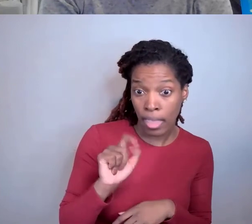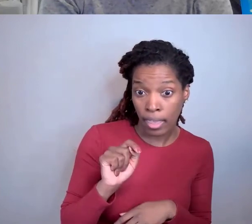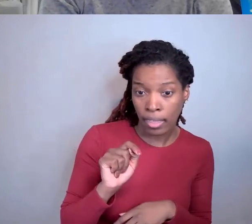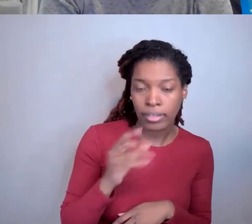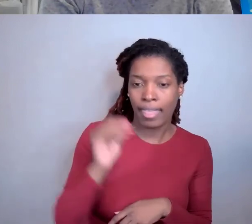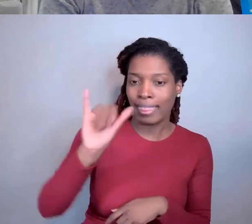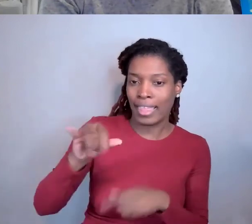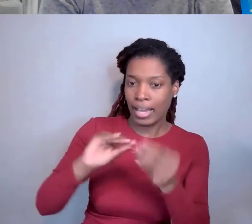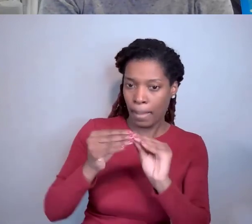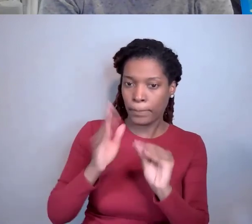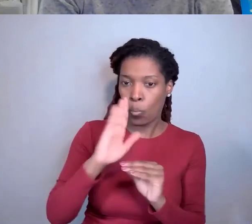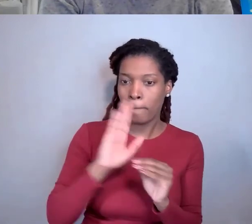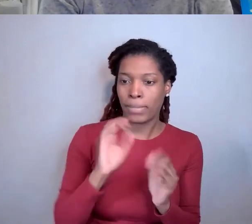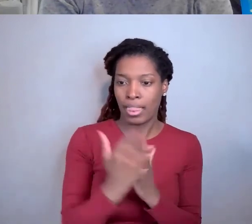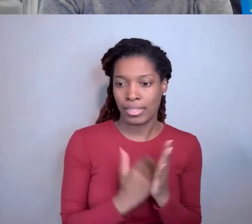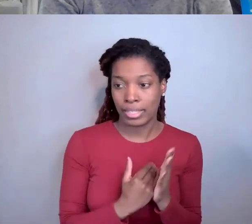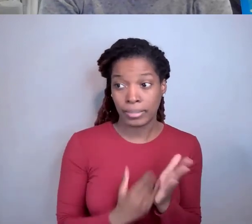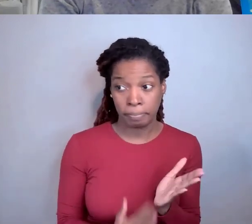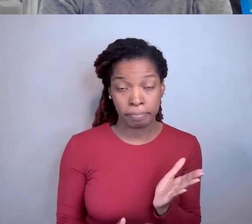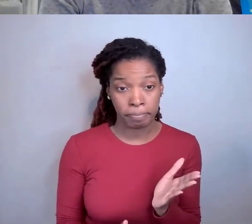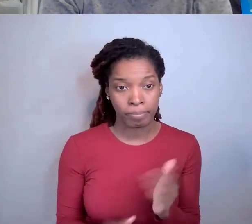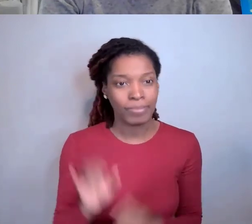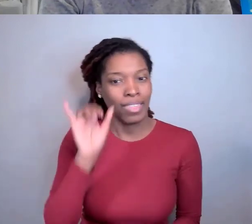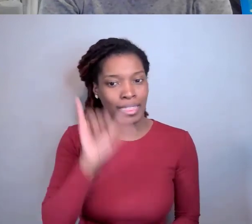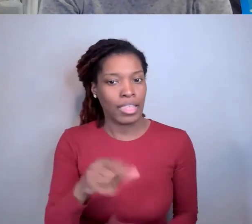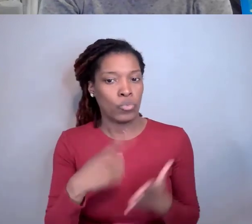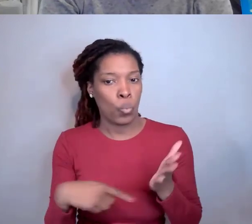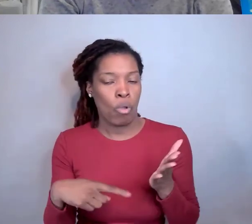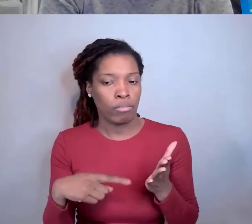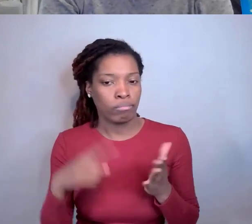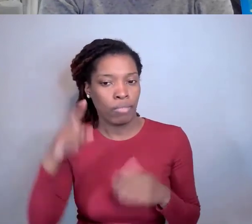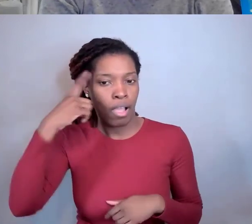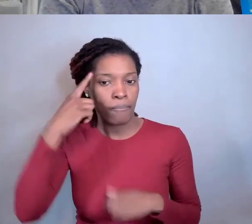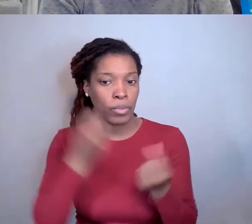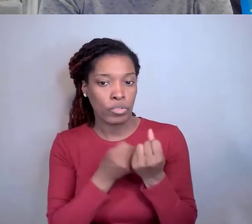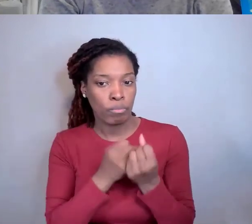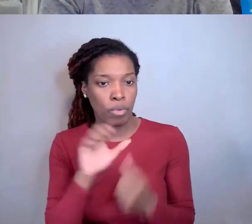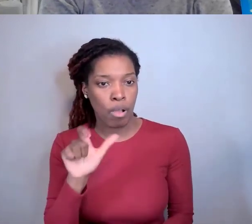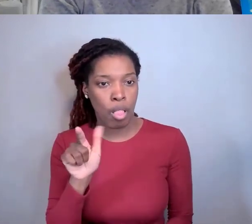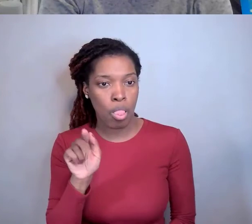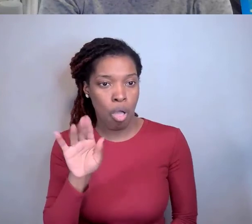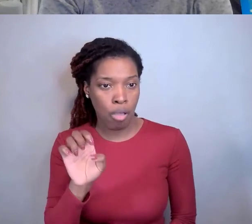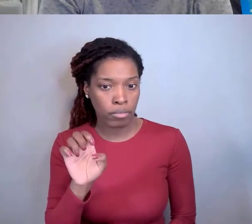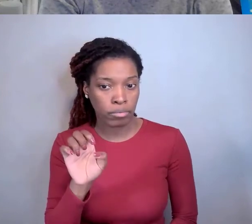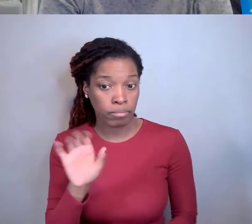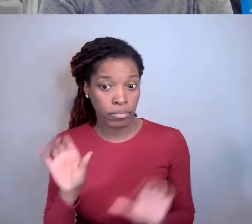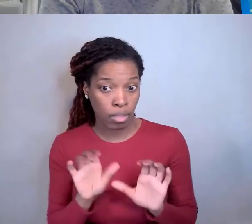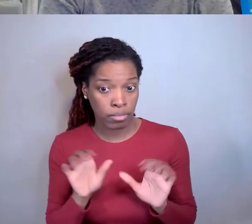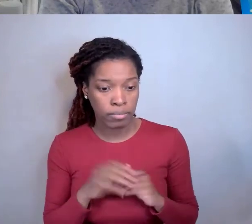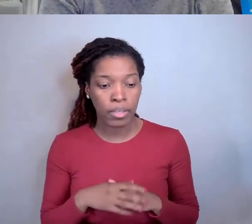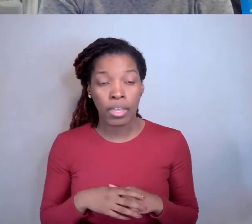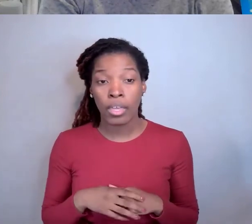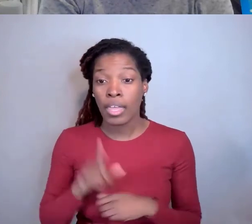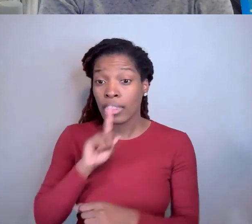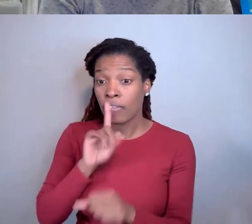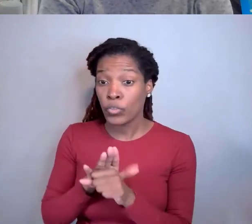So, that's what the government support clause does. The confirmatory license is generated within the NIH